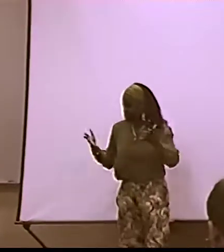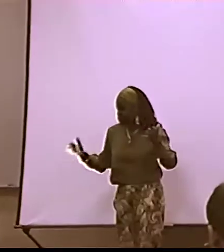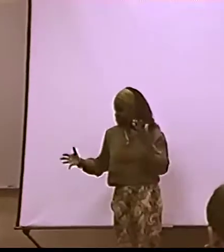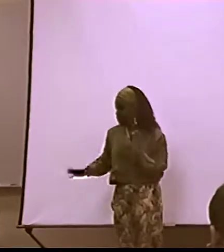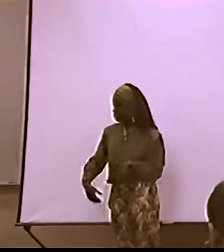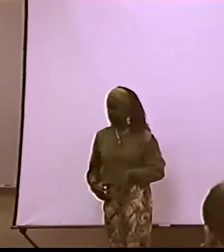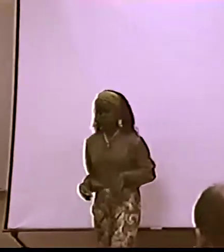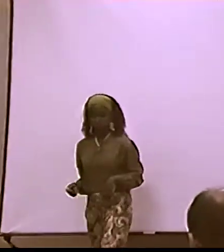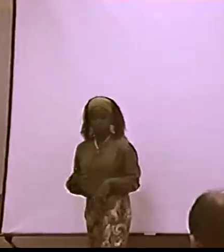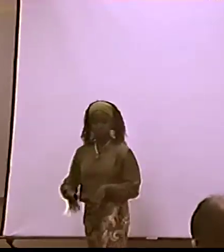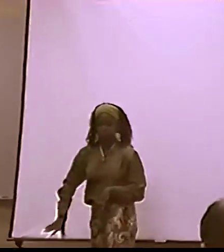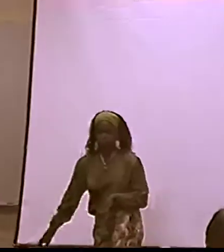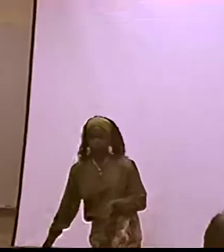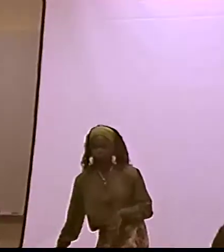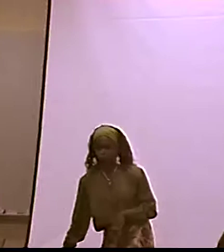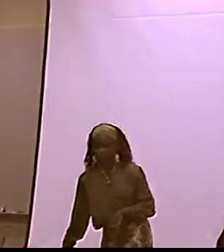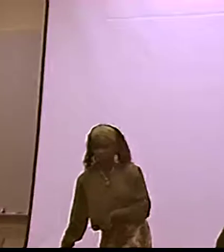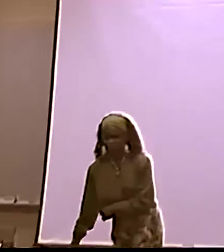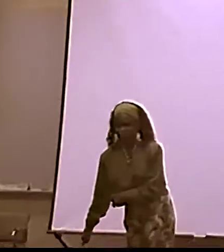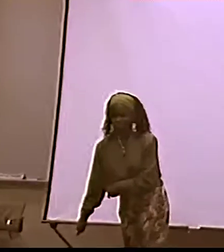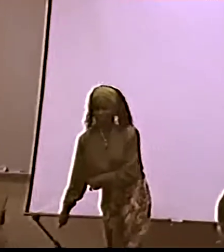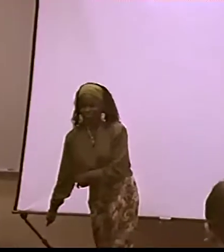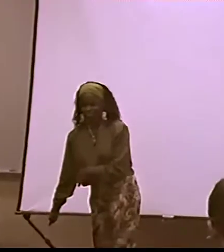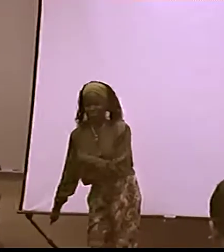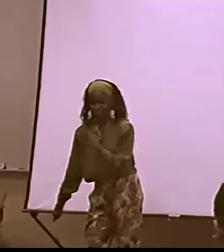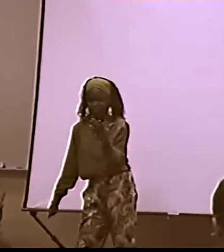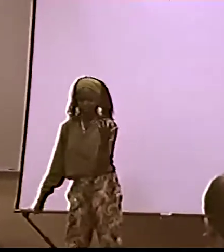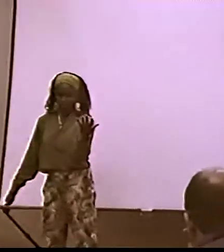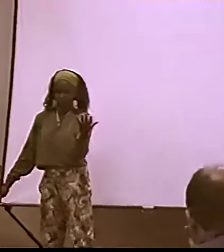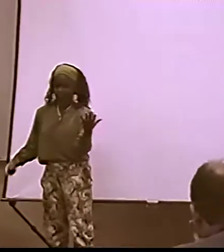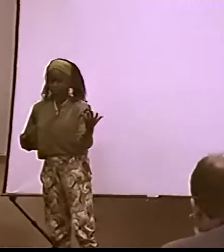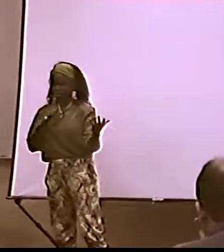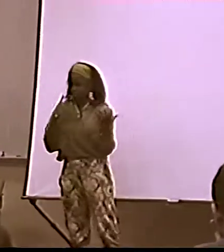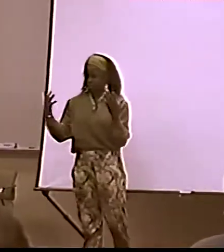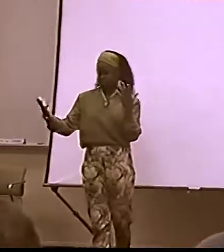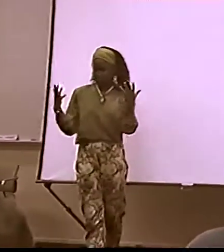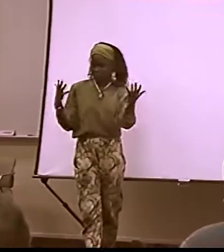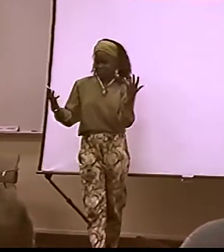WE DISCUSSED THAT HISPANIC